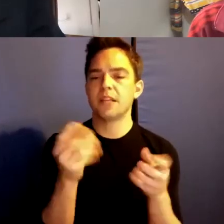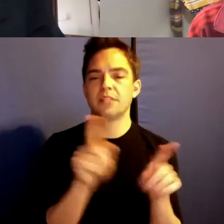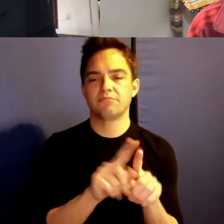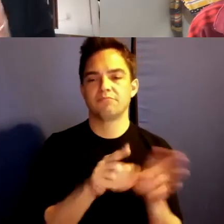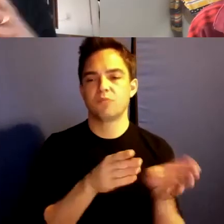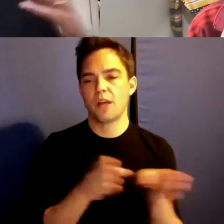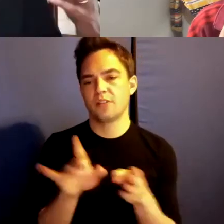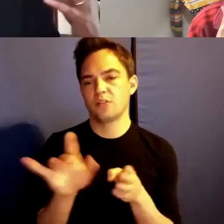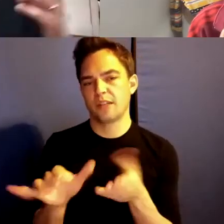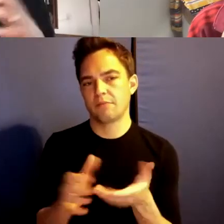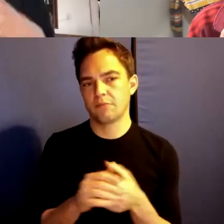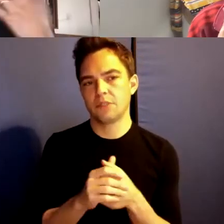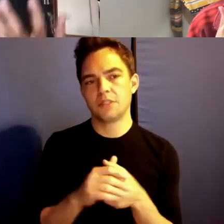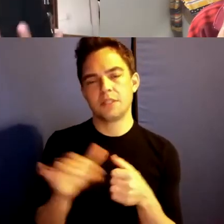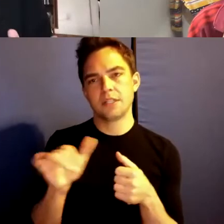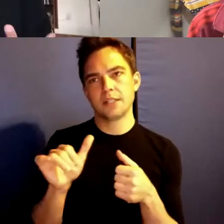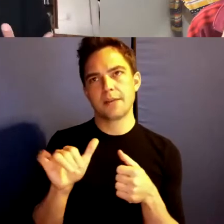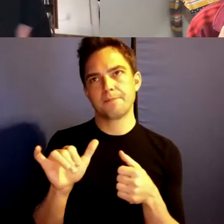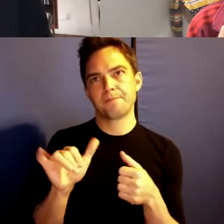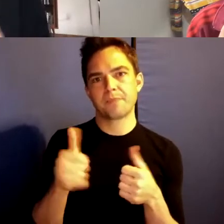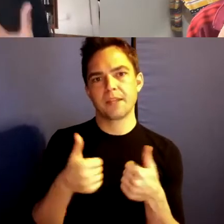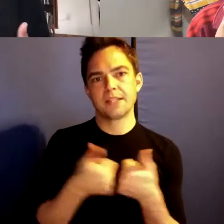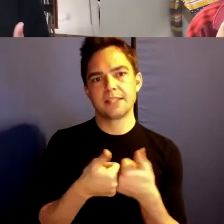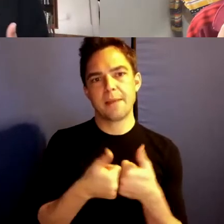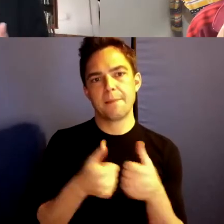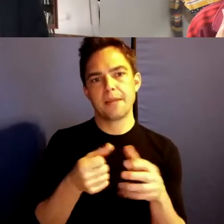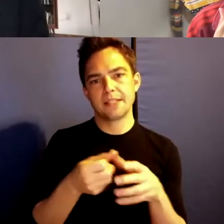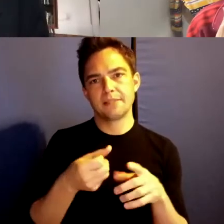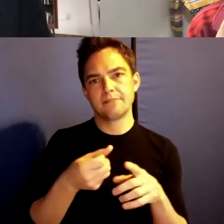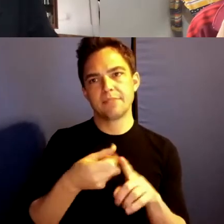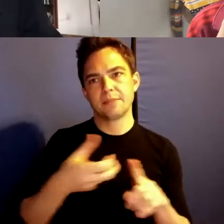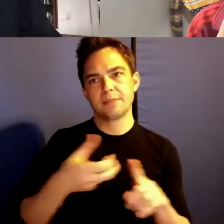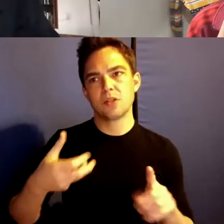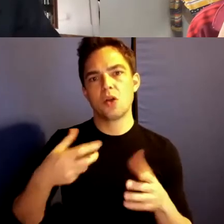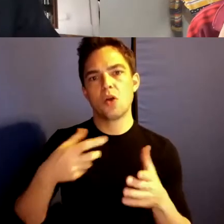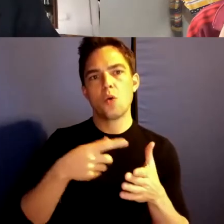So this again sort of extends with is an archive? What does it mean to call something an archive?